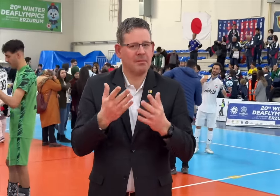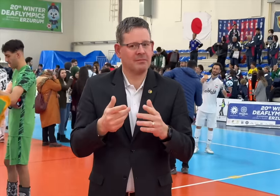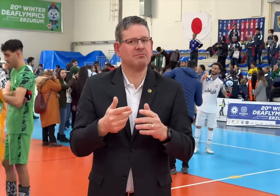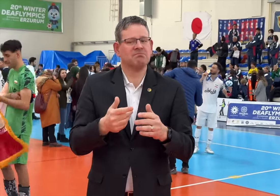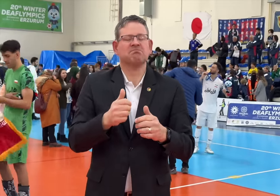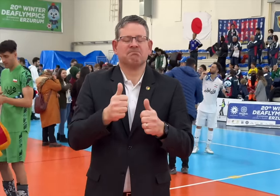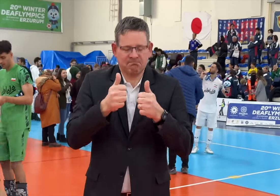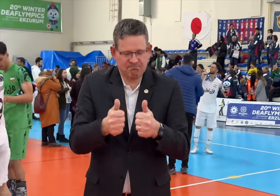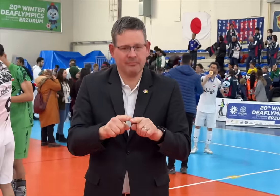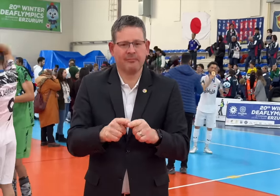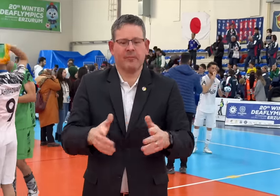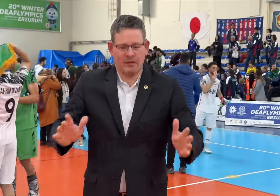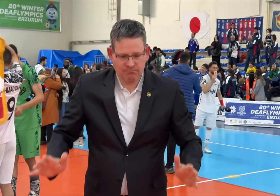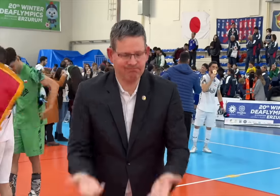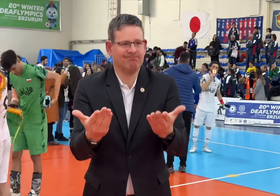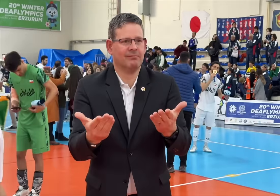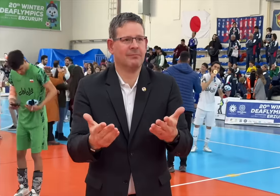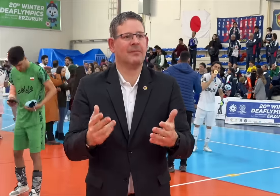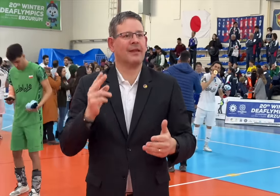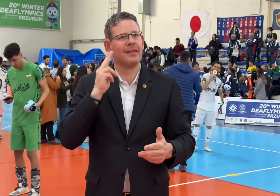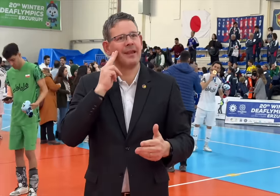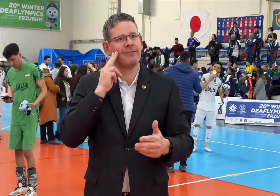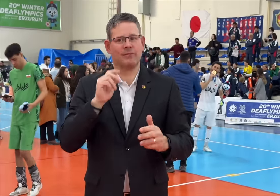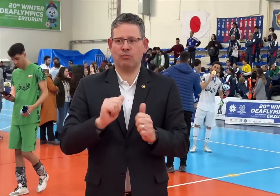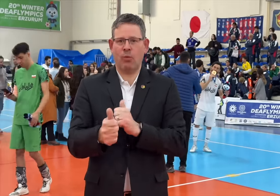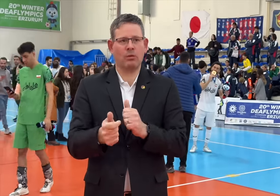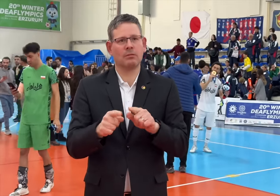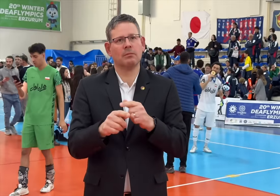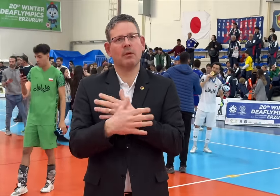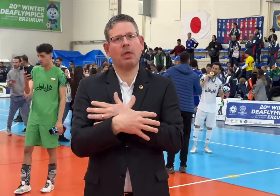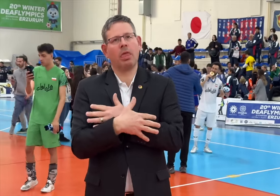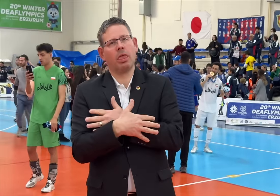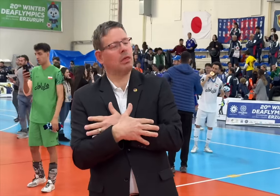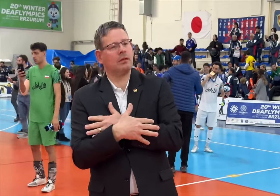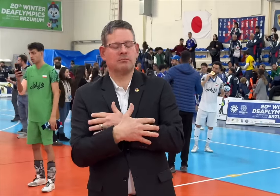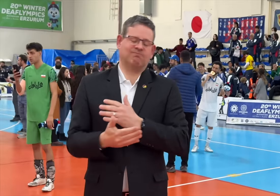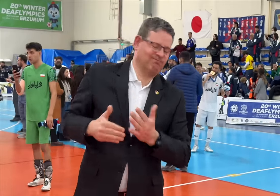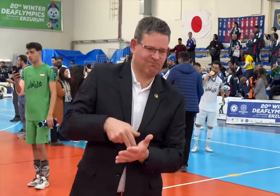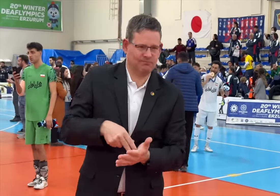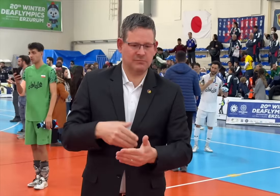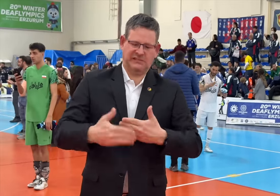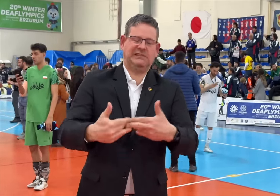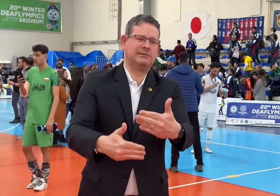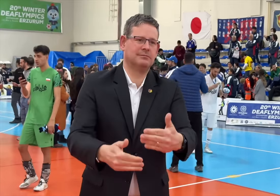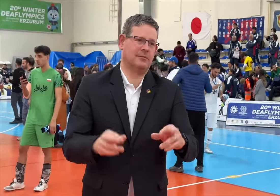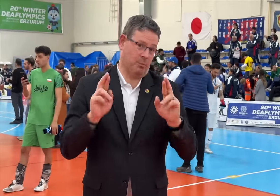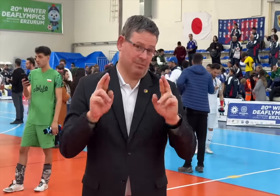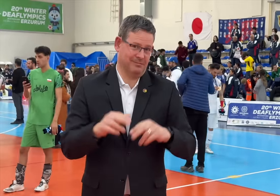Deaf Sports and we hope it will continue that way.